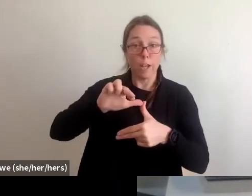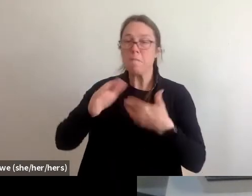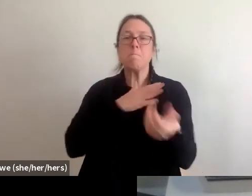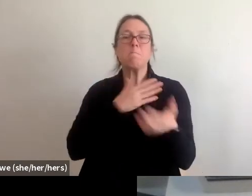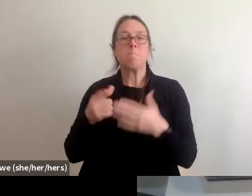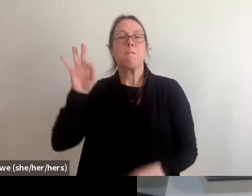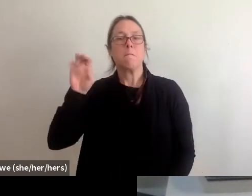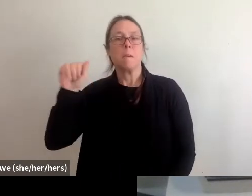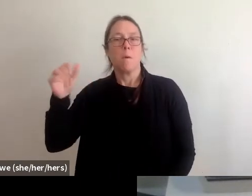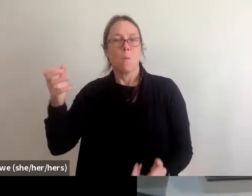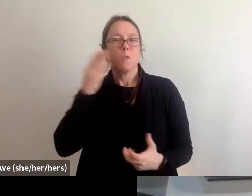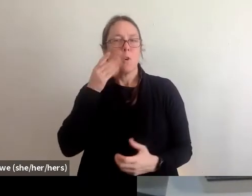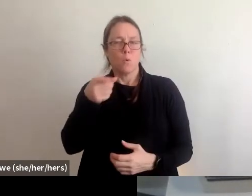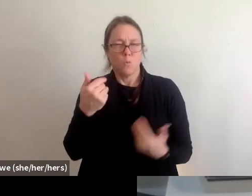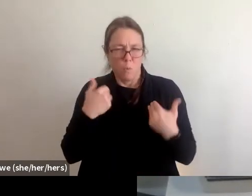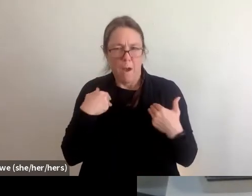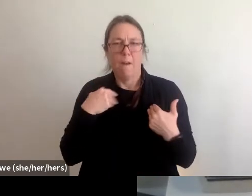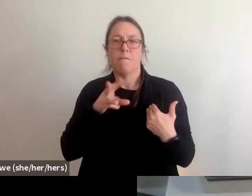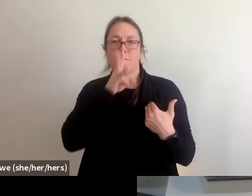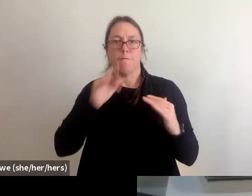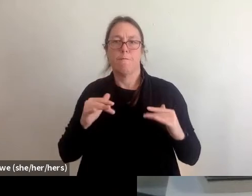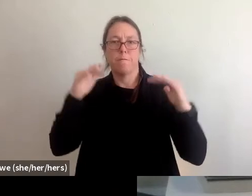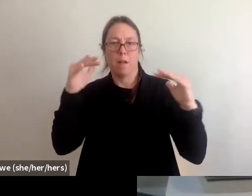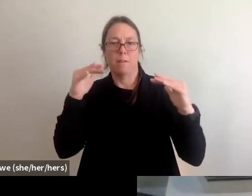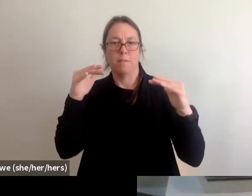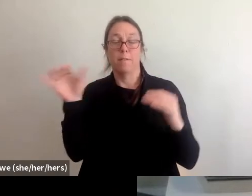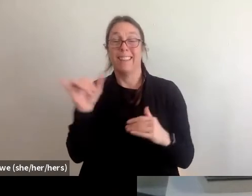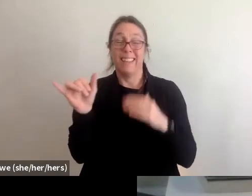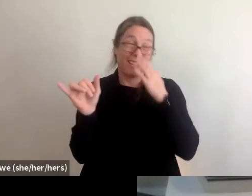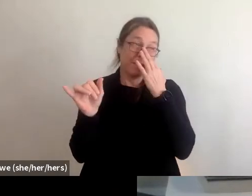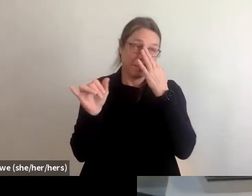'Cause at times that level of storm surge can count as flooding.